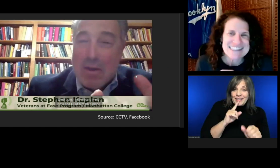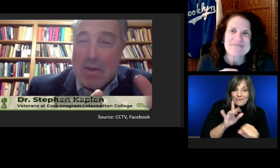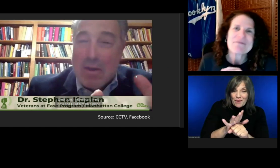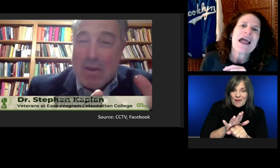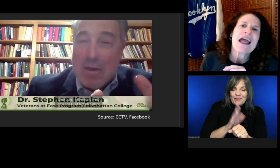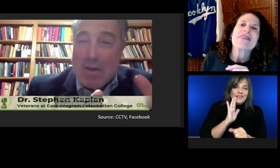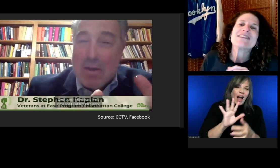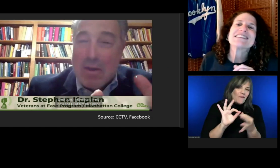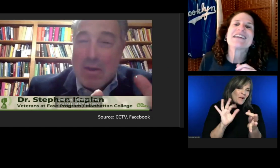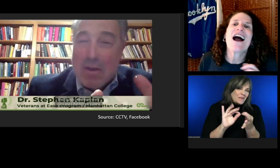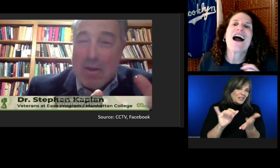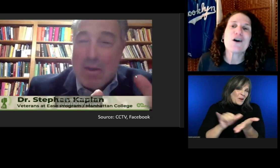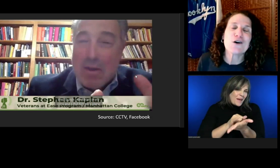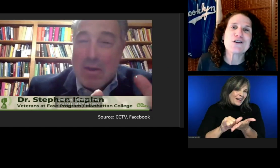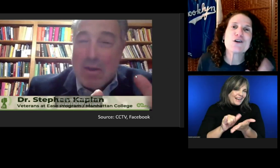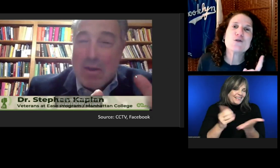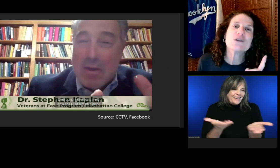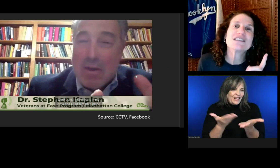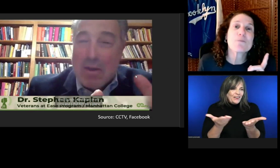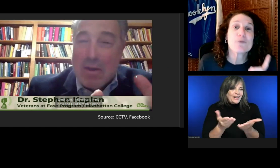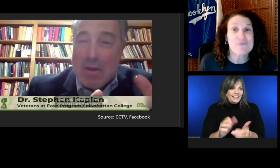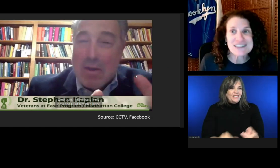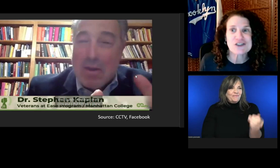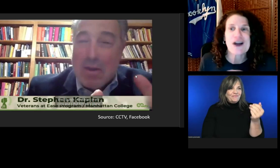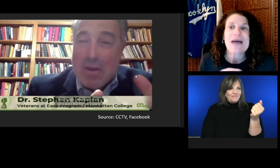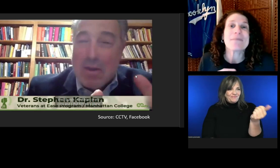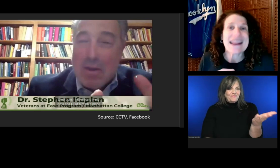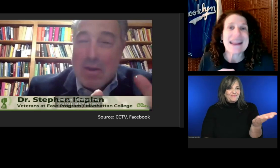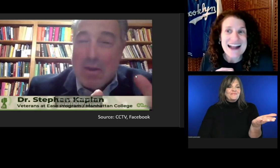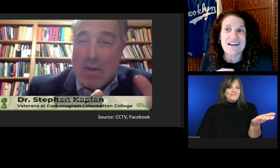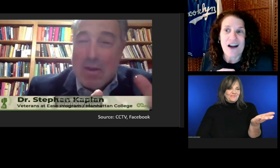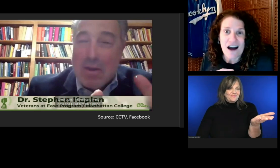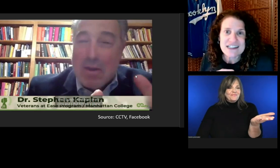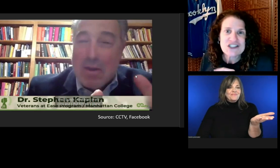This is my uncle, a professor at Manhattan College.